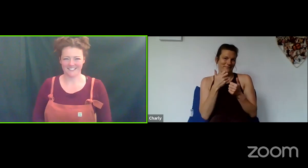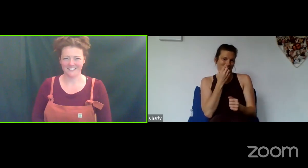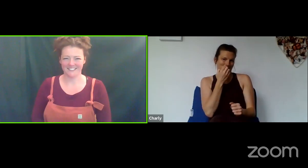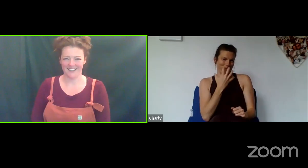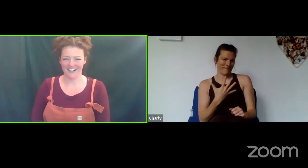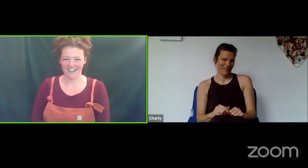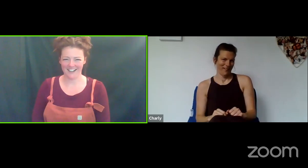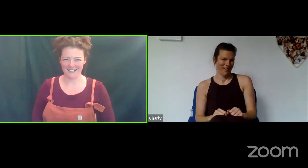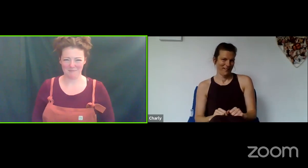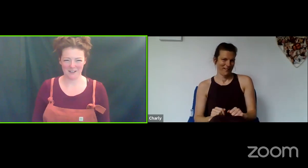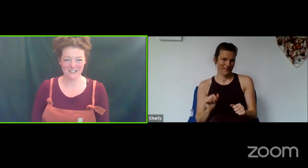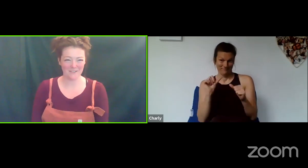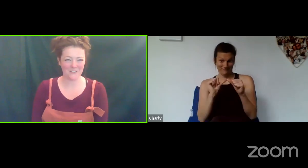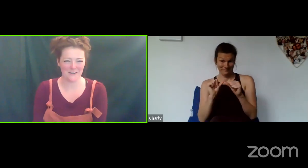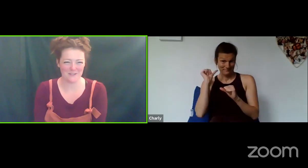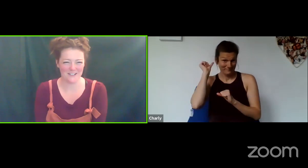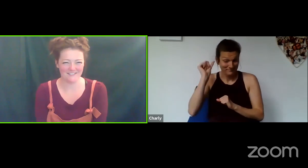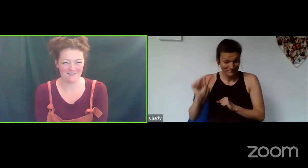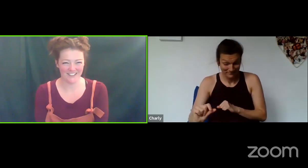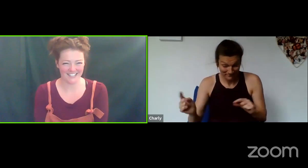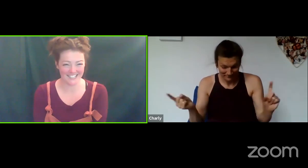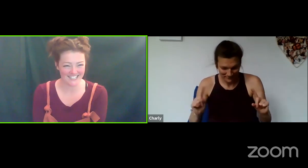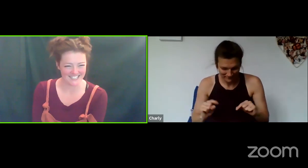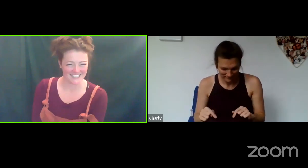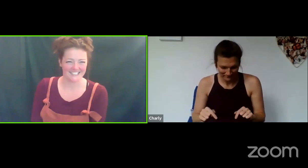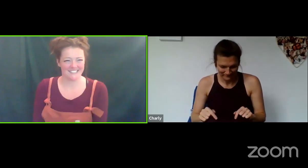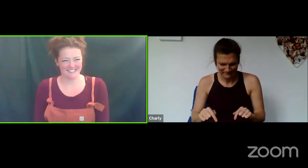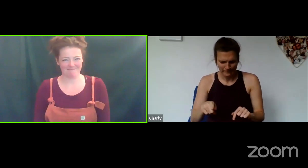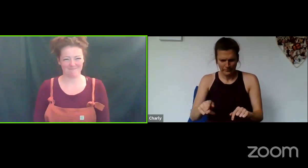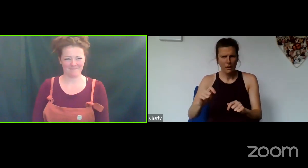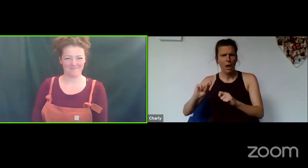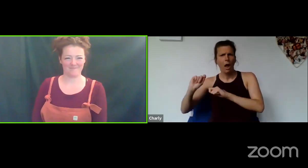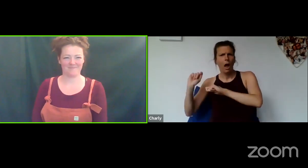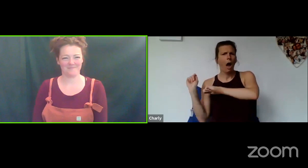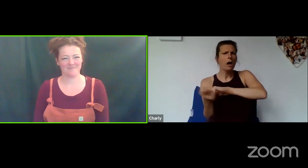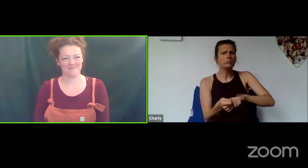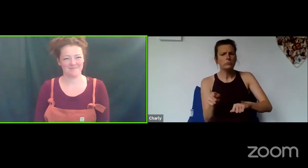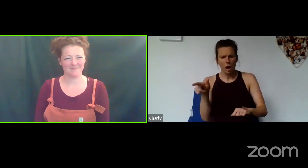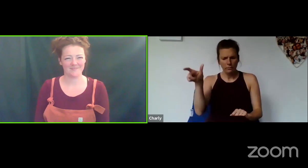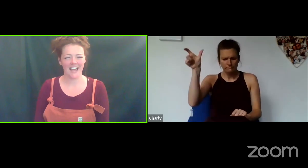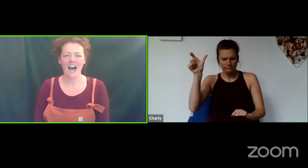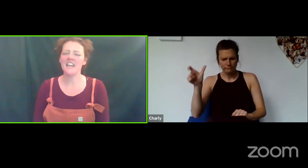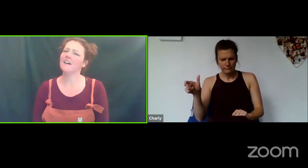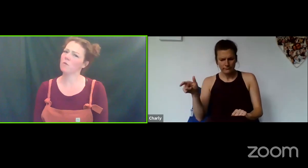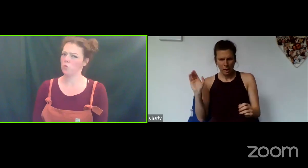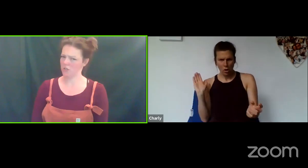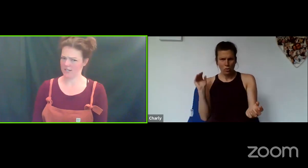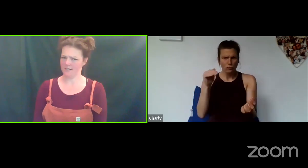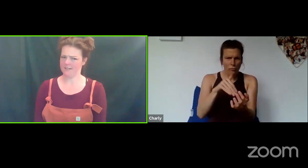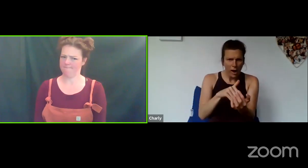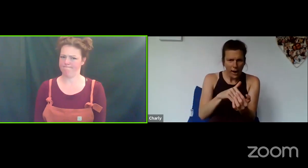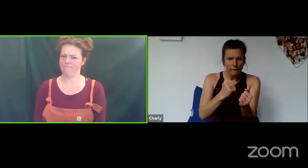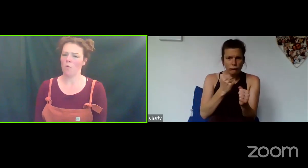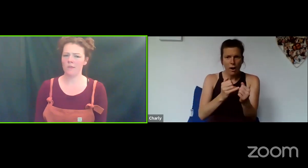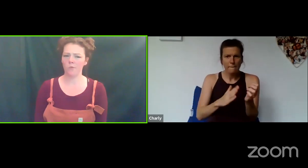Nice, beautiful everyone, very good! And now, The Woodcutter. When The